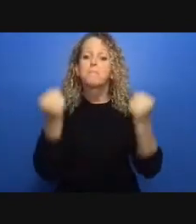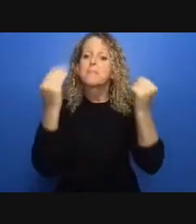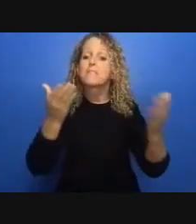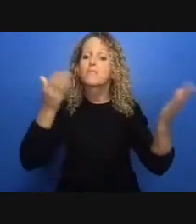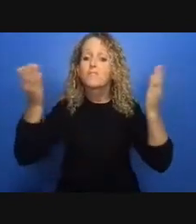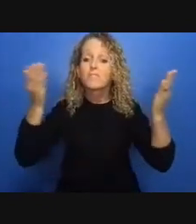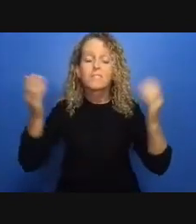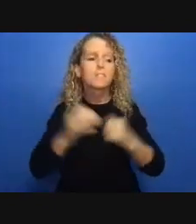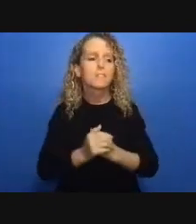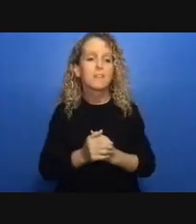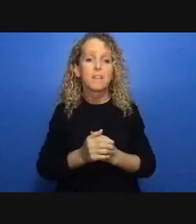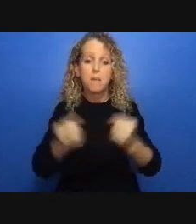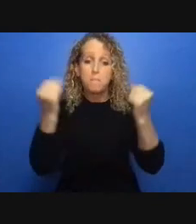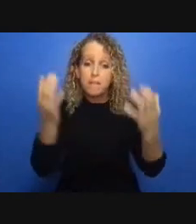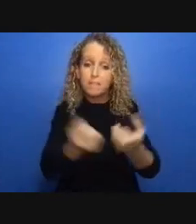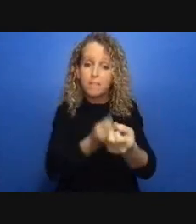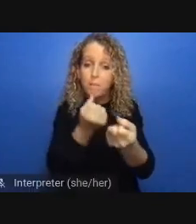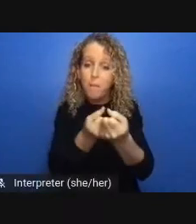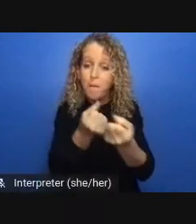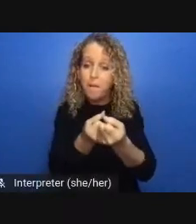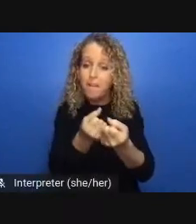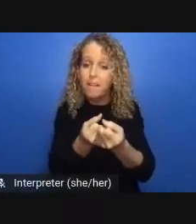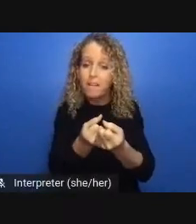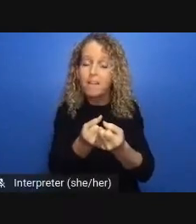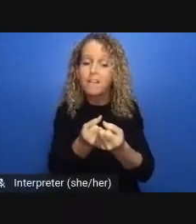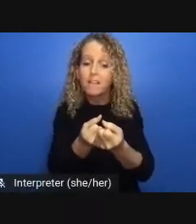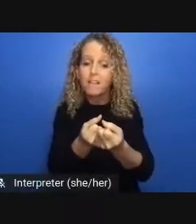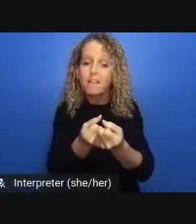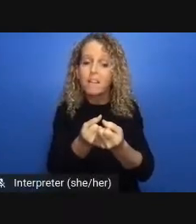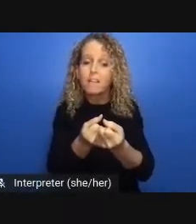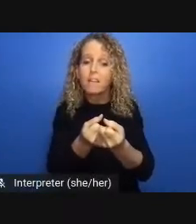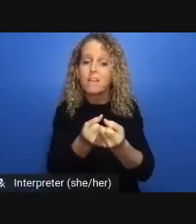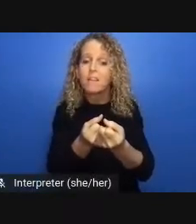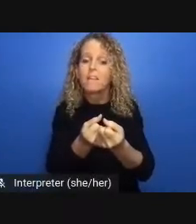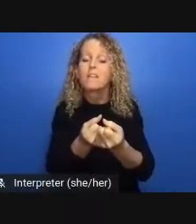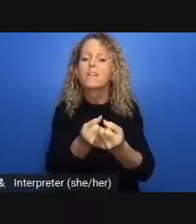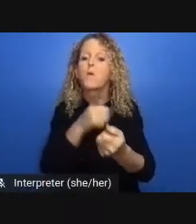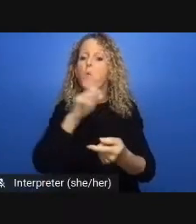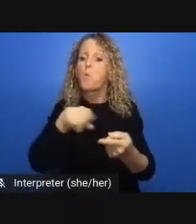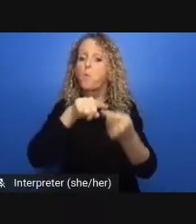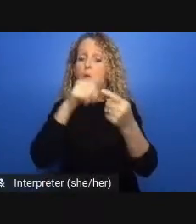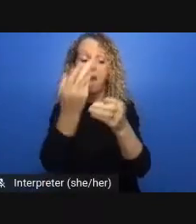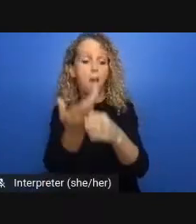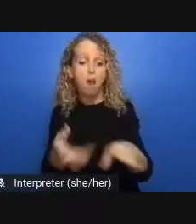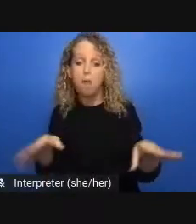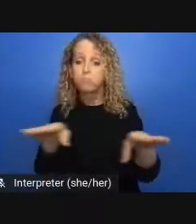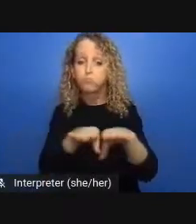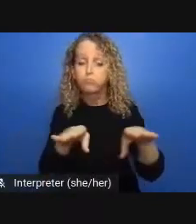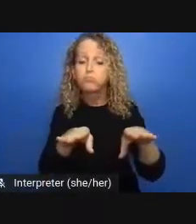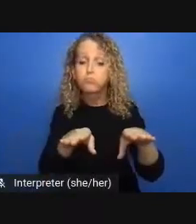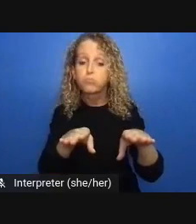recently announced by government to inquire into and propose solutions to systemic discrimination